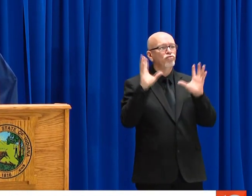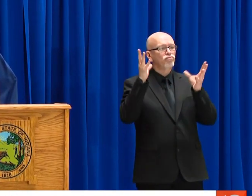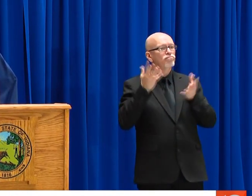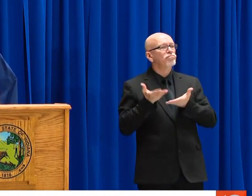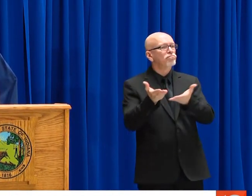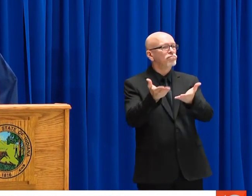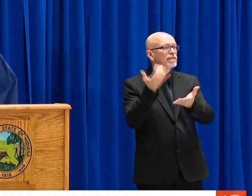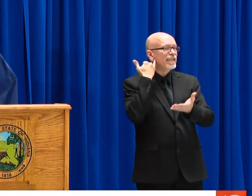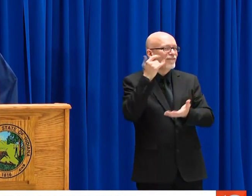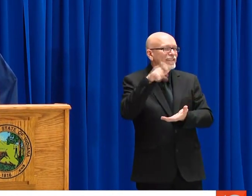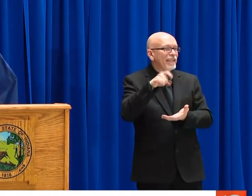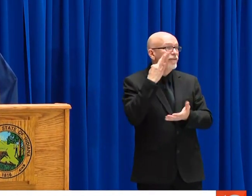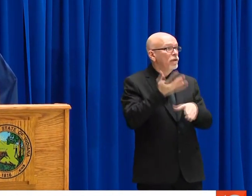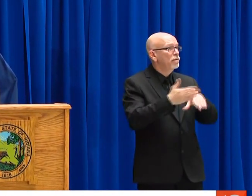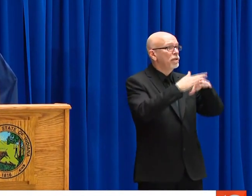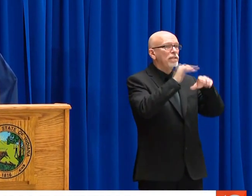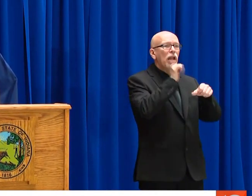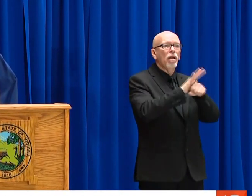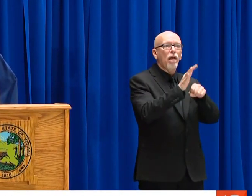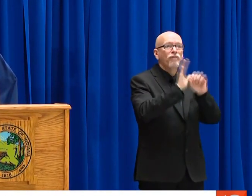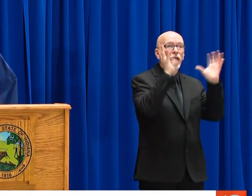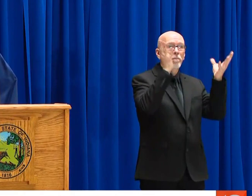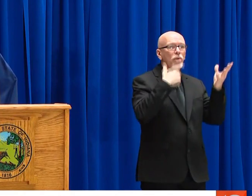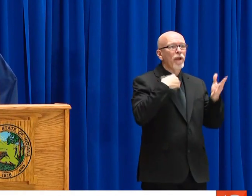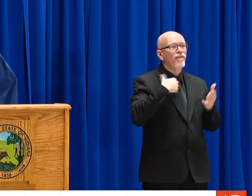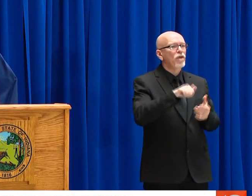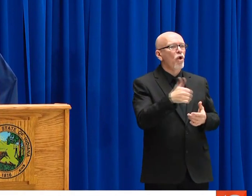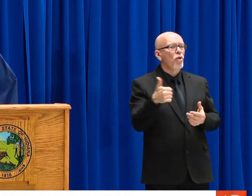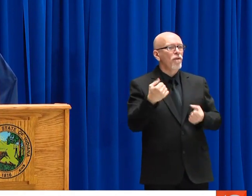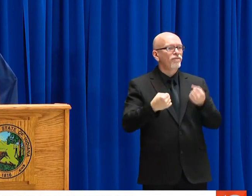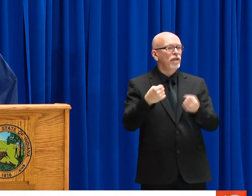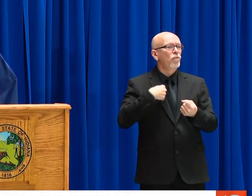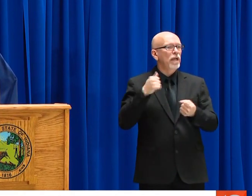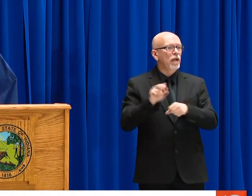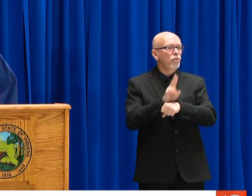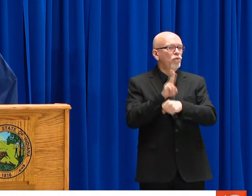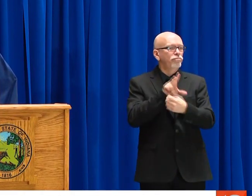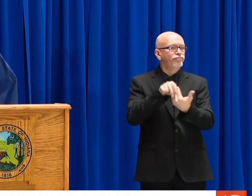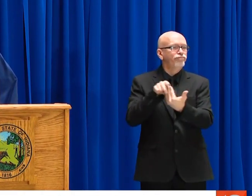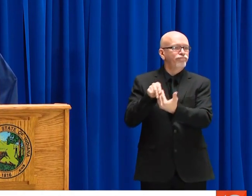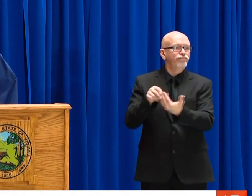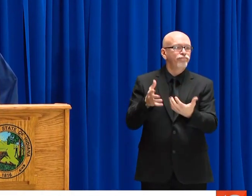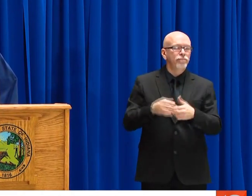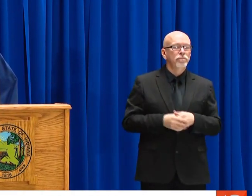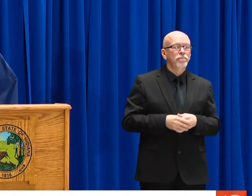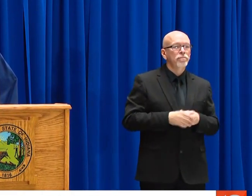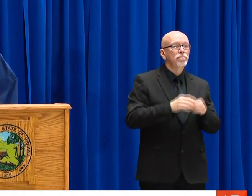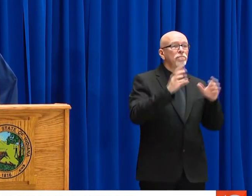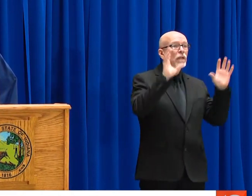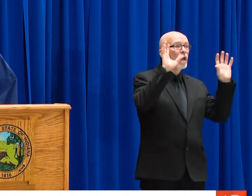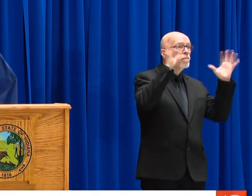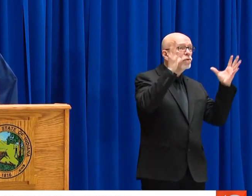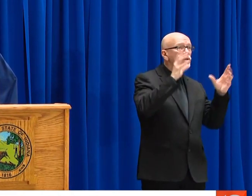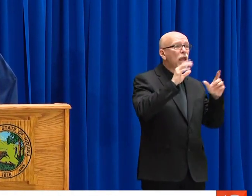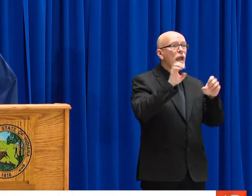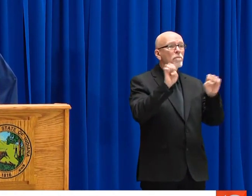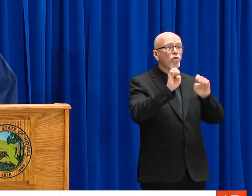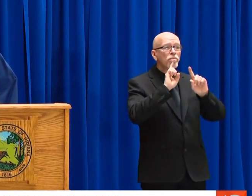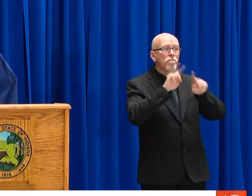AND LASTLY, WE'RE ALLOWING EMS PROVIDER AGENCIES THE USE OF ALTERNATE TRANSPORTATION VEHICLES, SHOULD THE SURGE NEED EXCEED THE OPERATIONAL CAPACITY